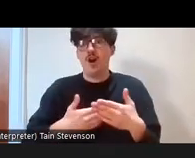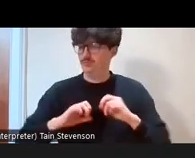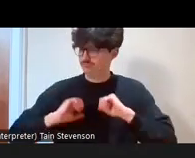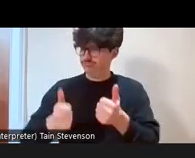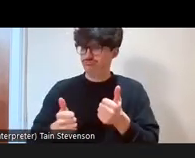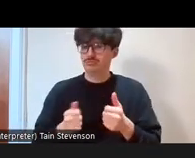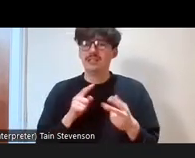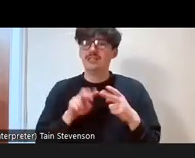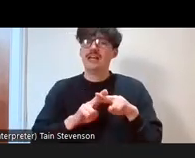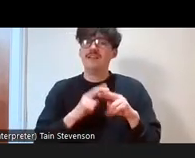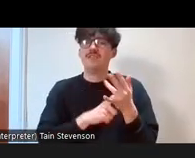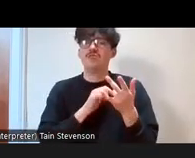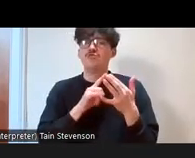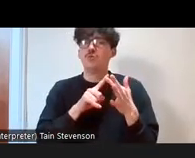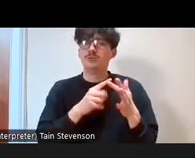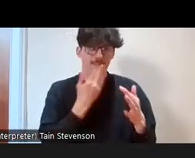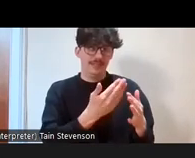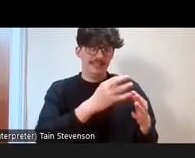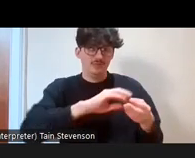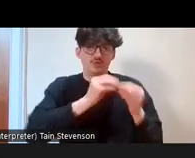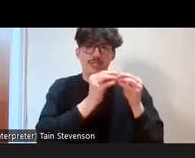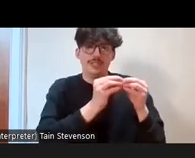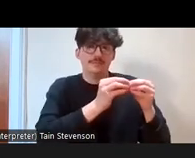if you'd be able to put us into the breakout rooms now, that would be great, thank you.